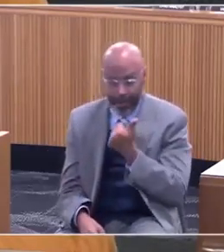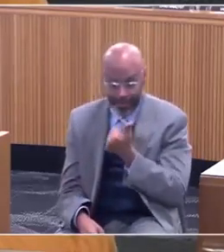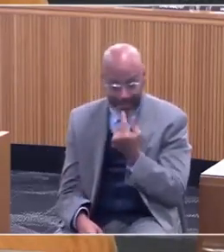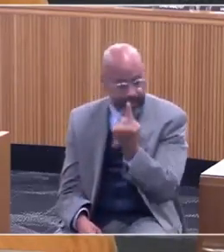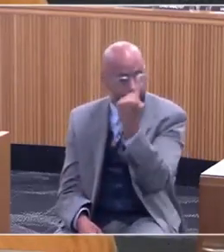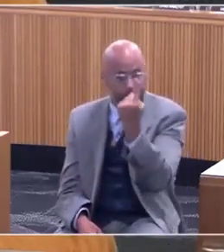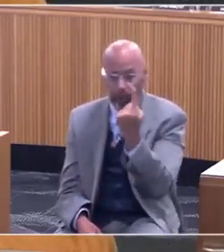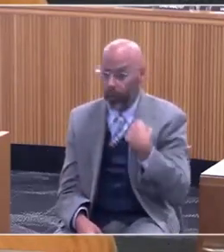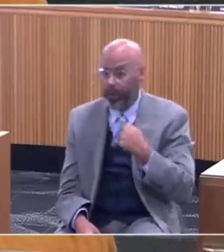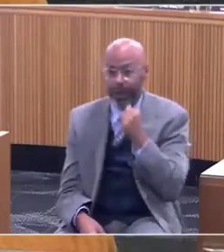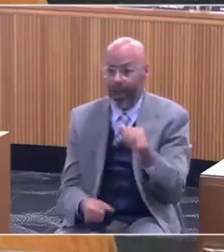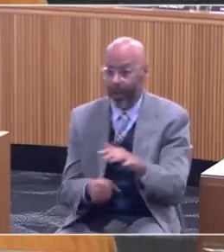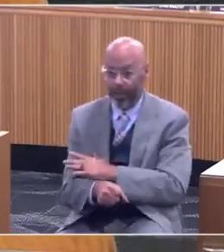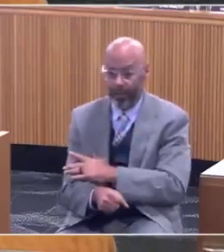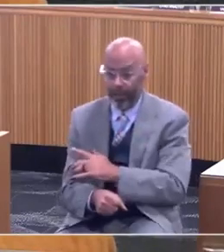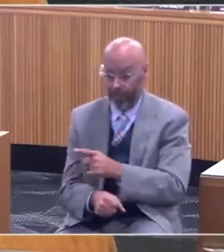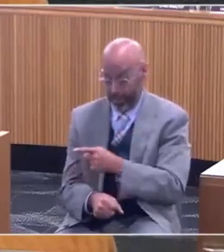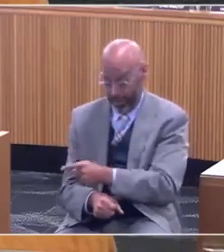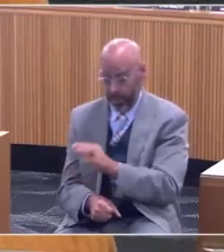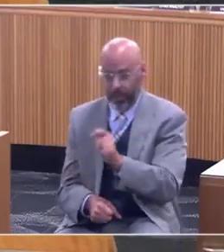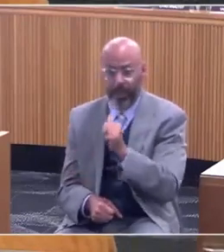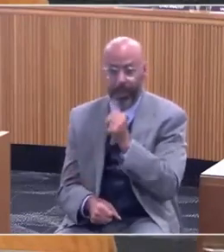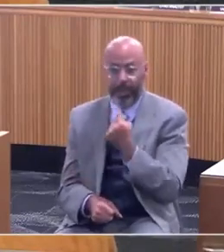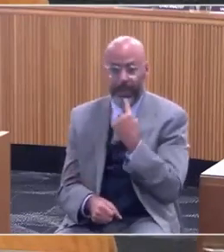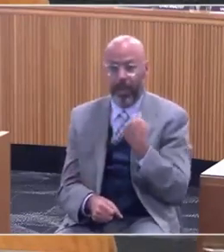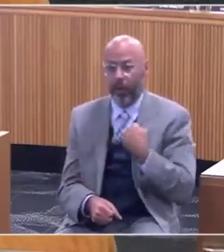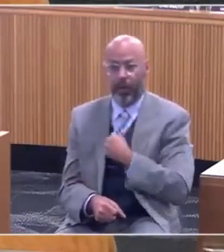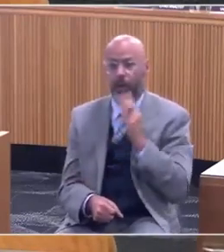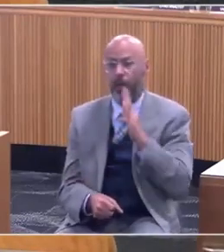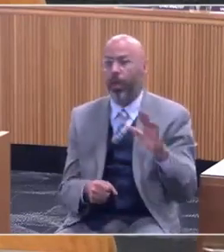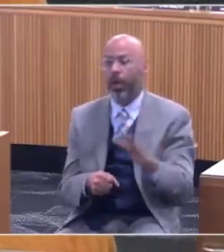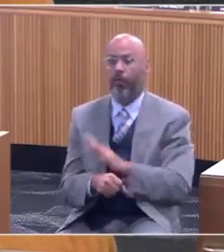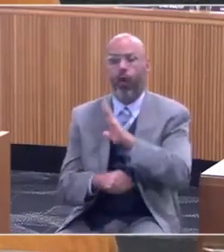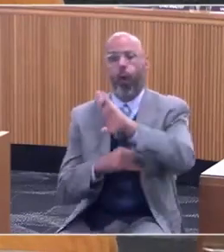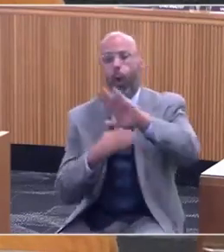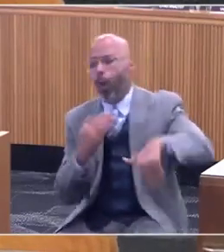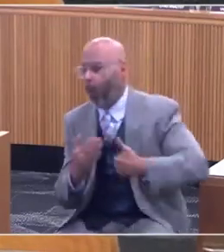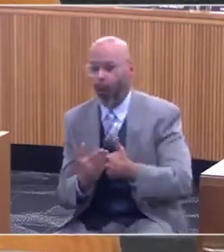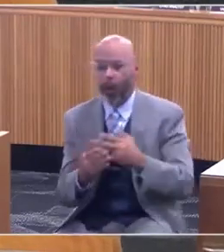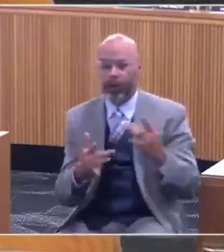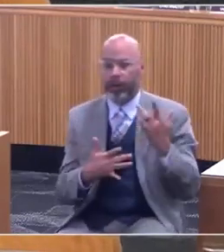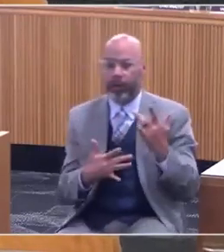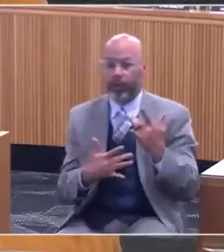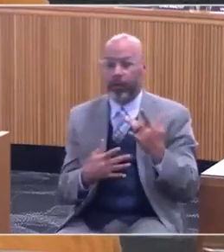This bill does not say we will cover all conditions. It does not say we will cover more conditions.